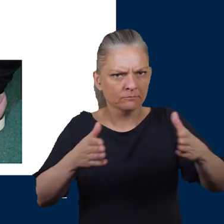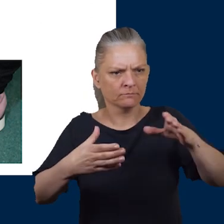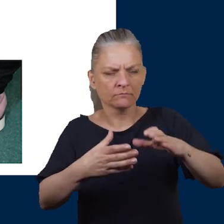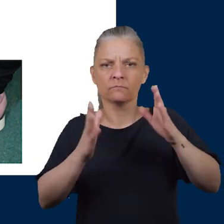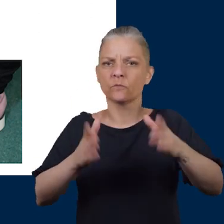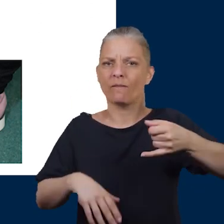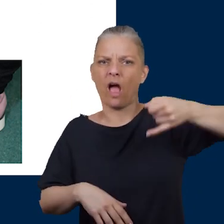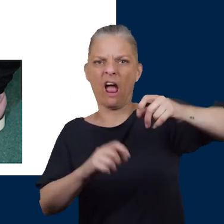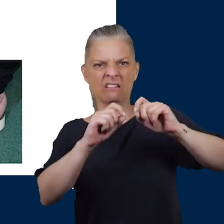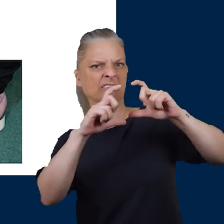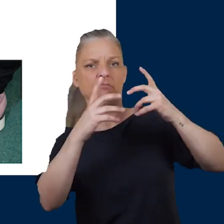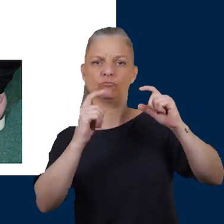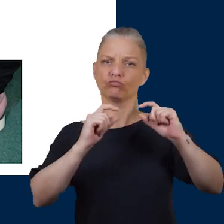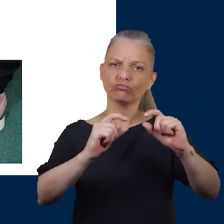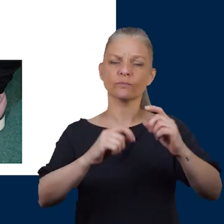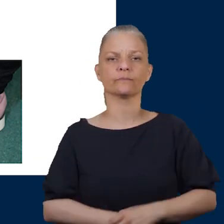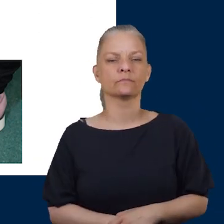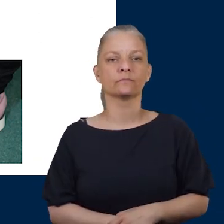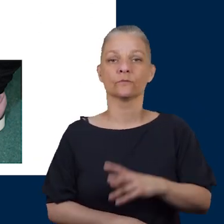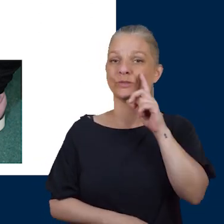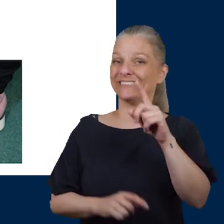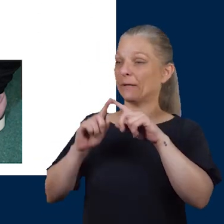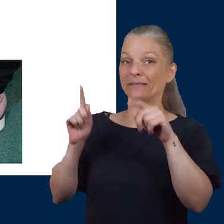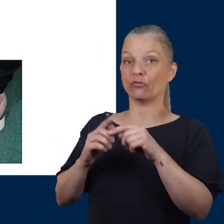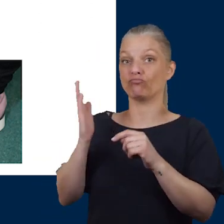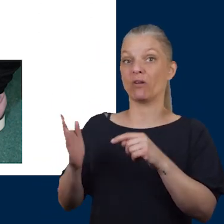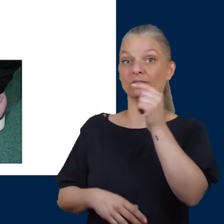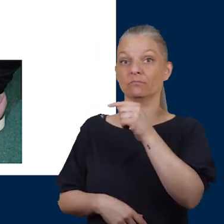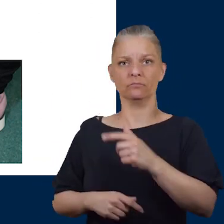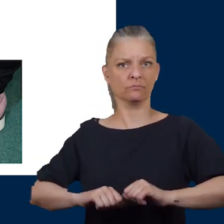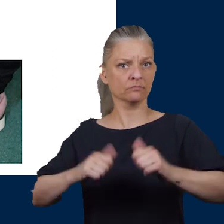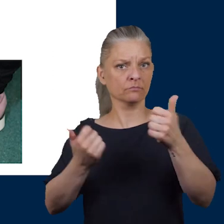a high heel. The one to the right hand side at the top is absolutely fine to wear if you're not